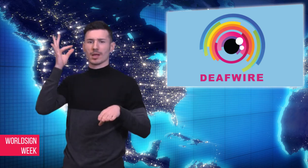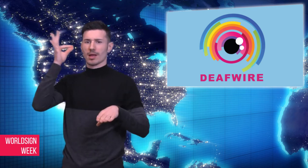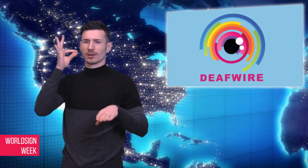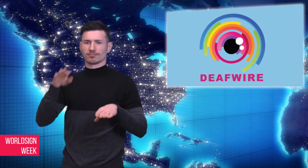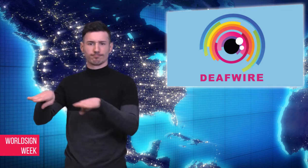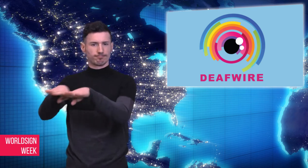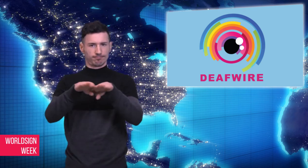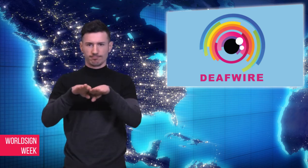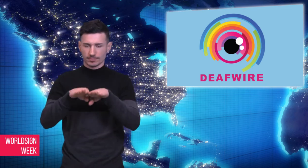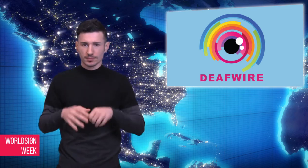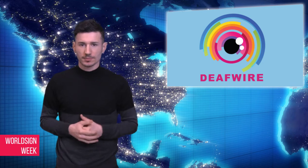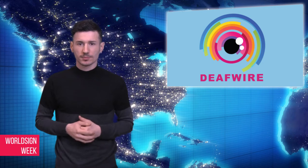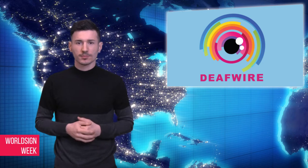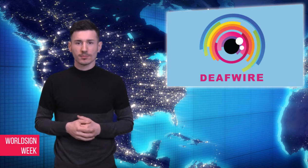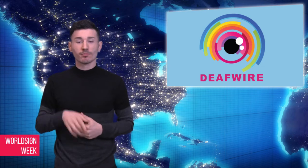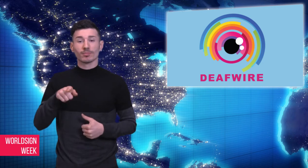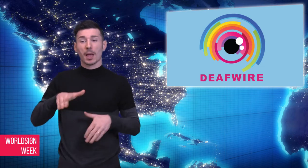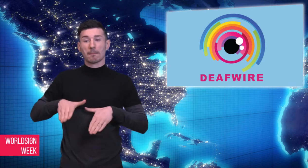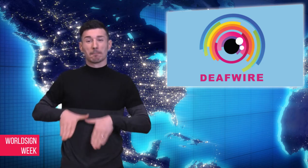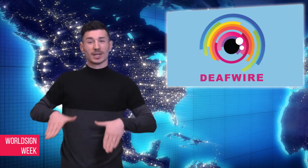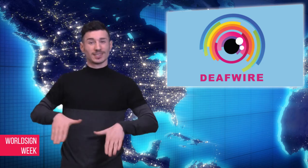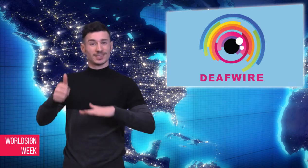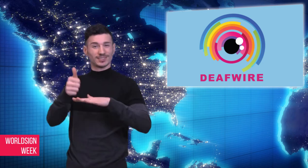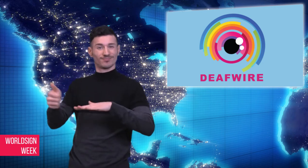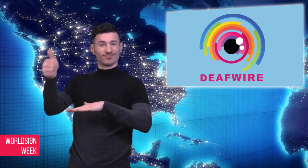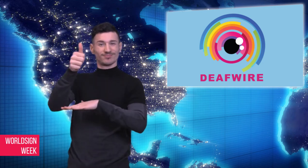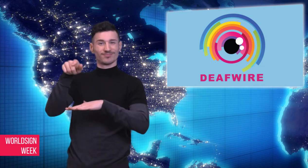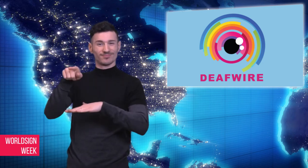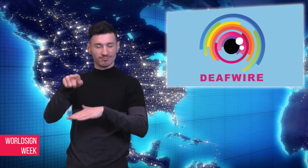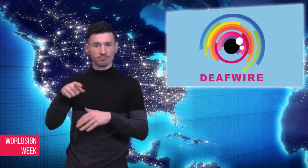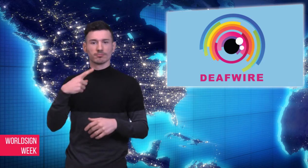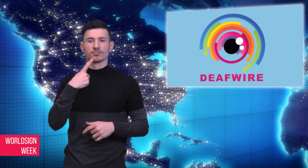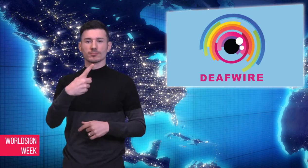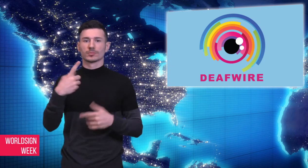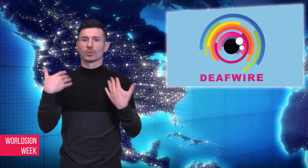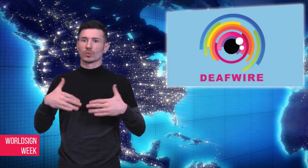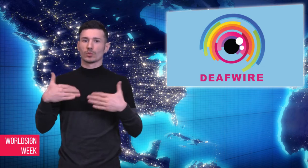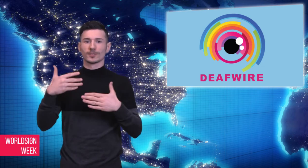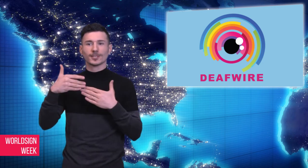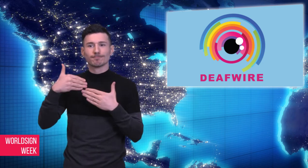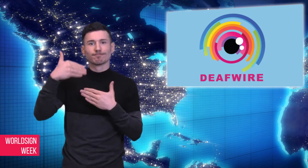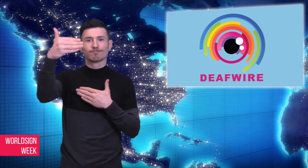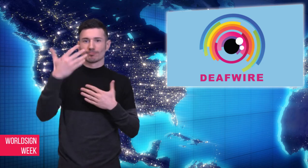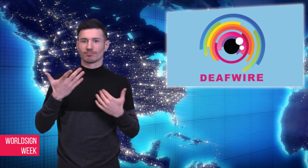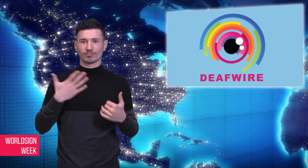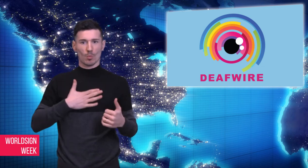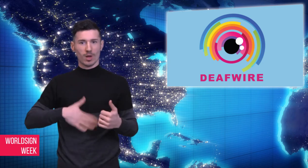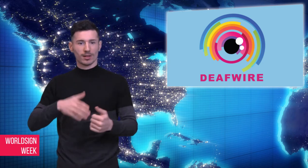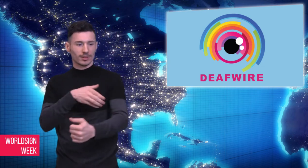all other people will have to do to obtain their licenses.